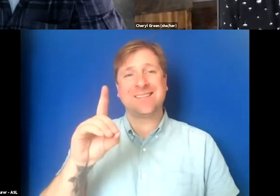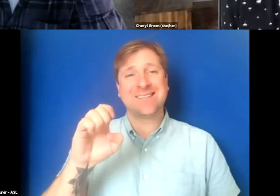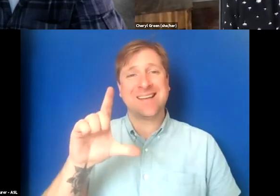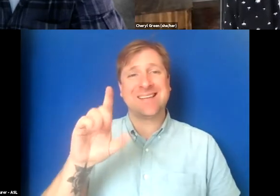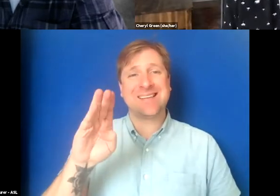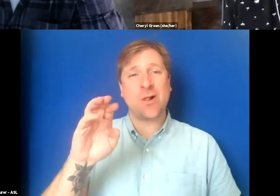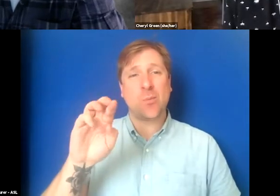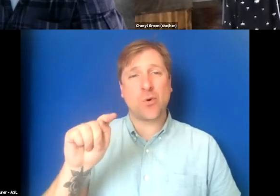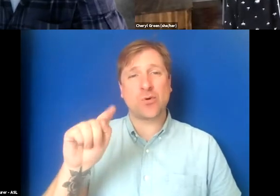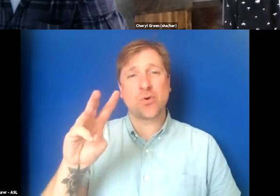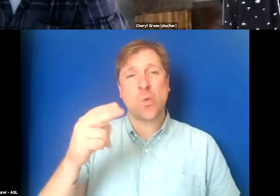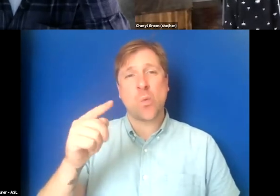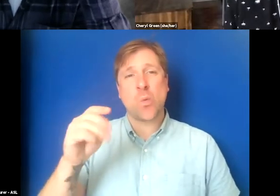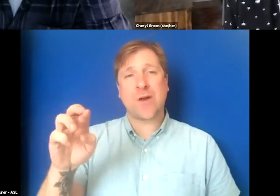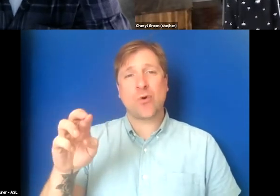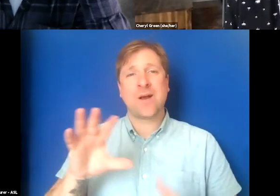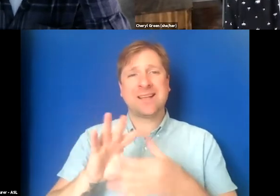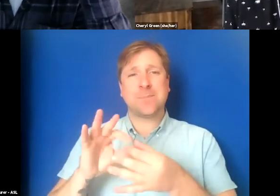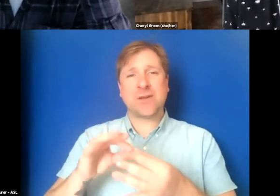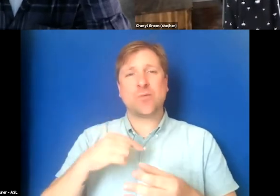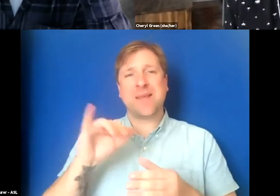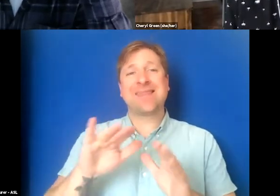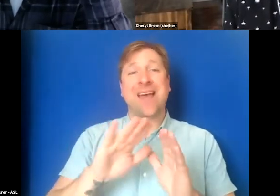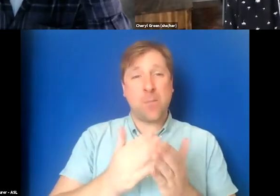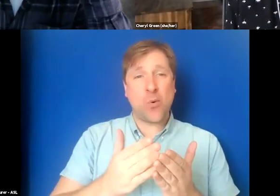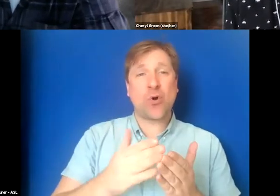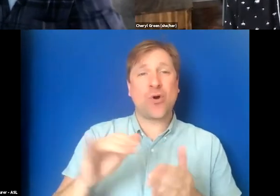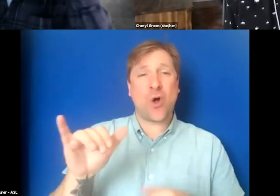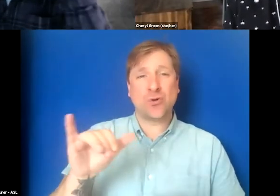has also mentioned to me that book by Sean Zdenek.